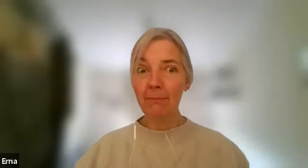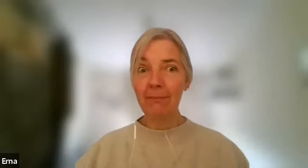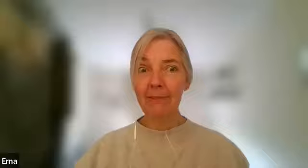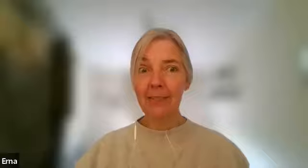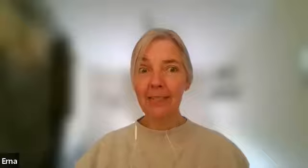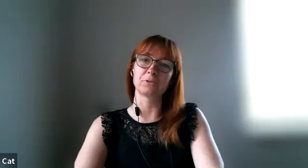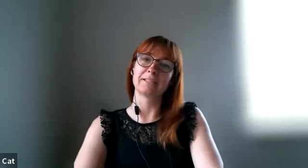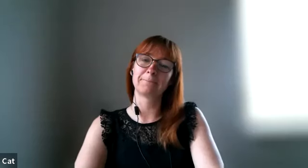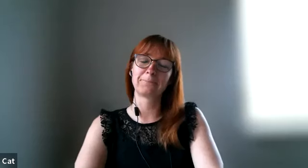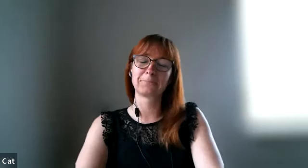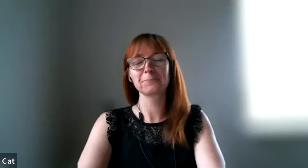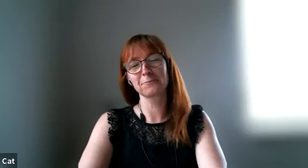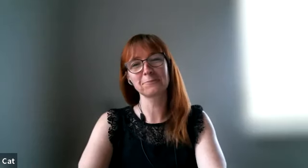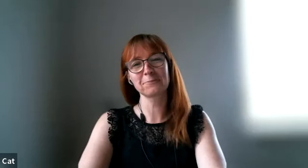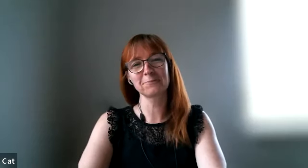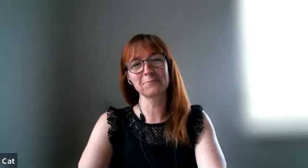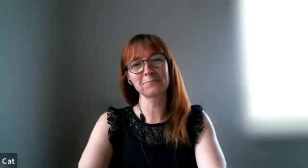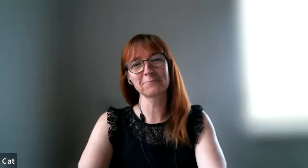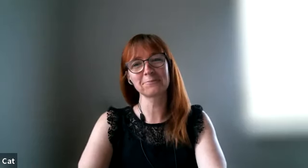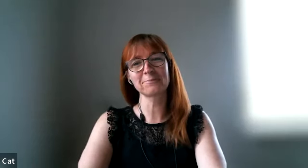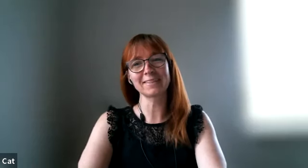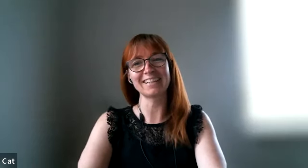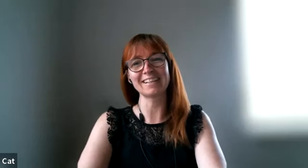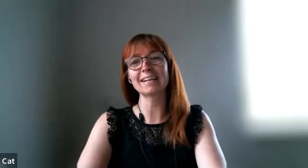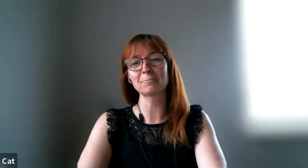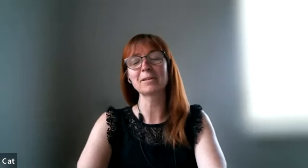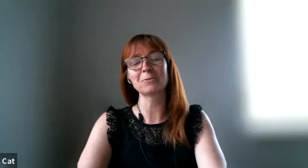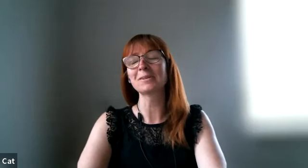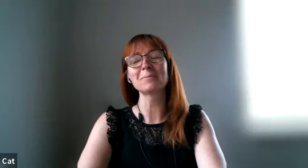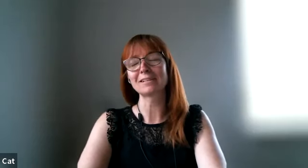i have them they look pretty yeah they really look prettier yeah i like the pink one the best